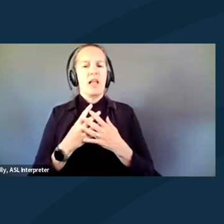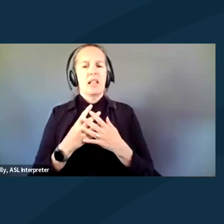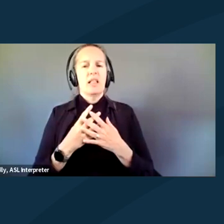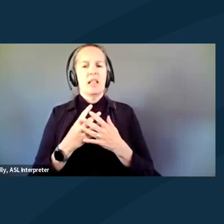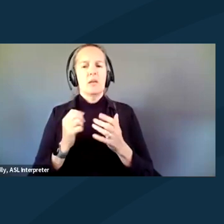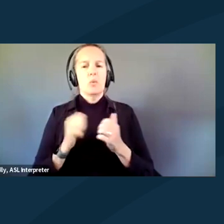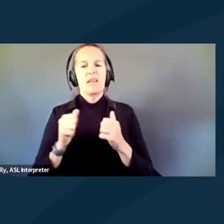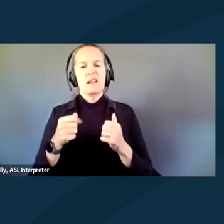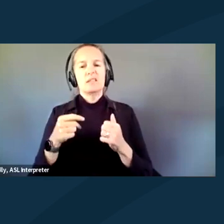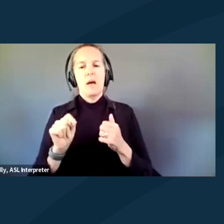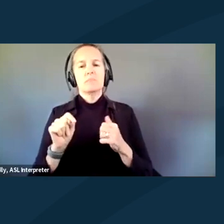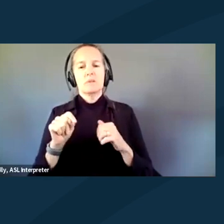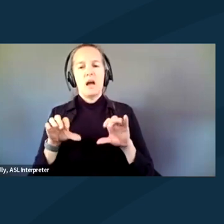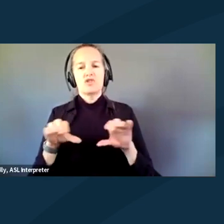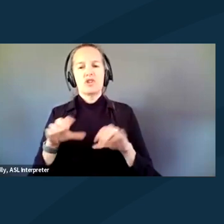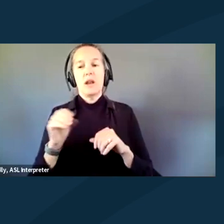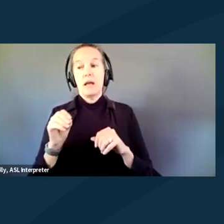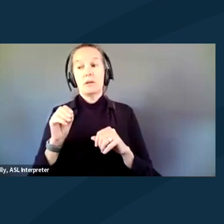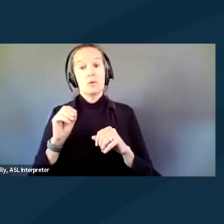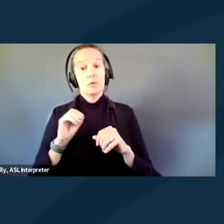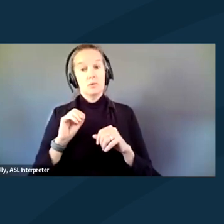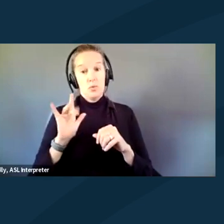and spent 20 of those days in solitary confinement.